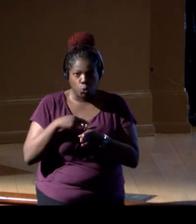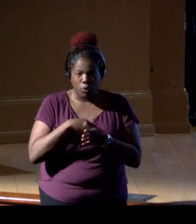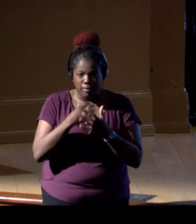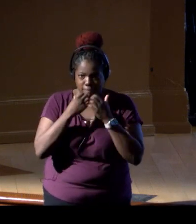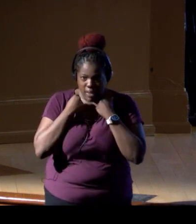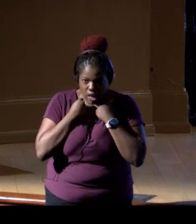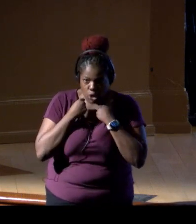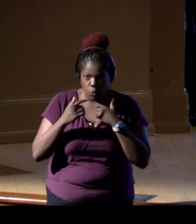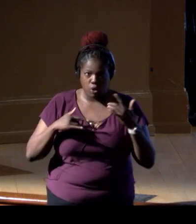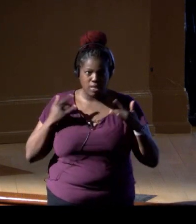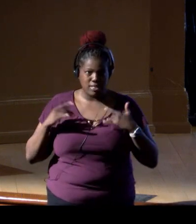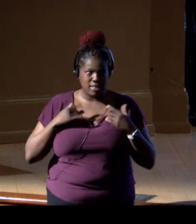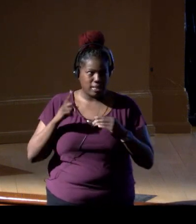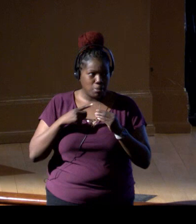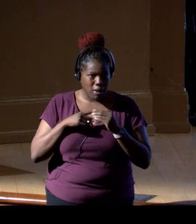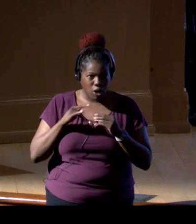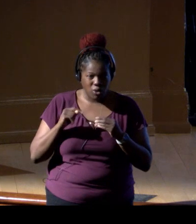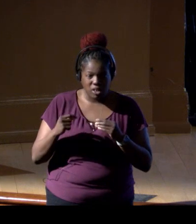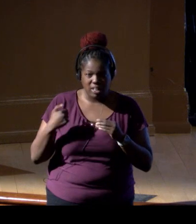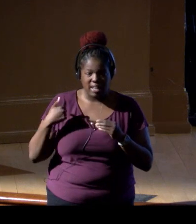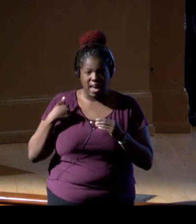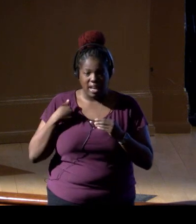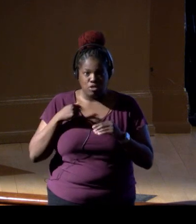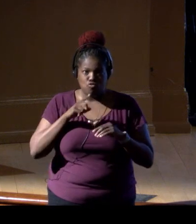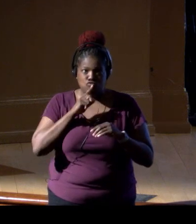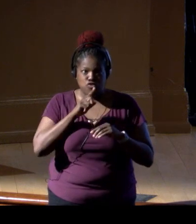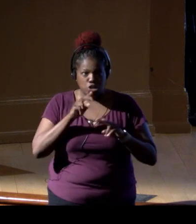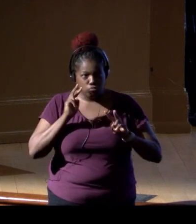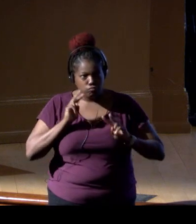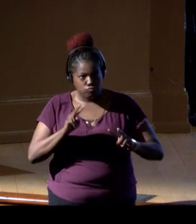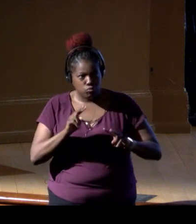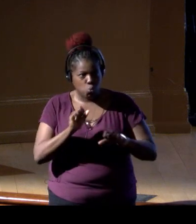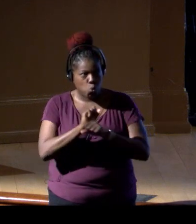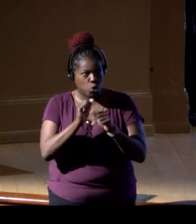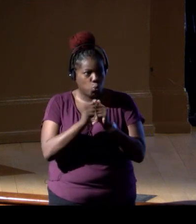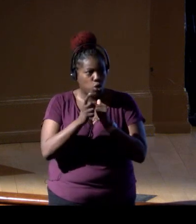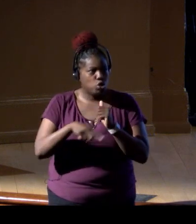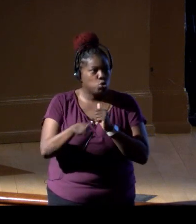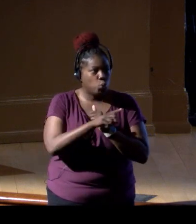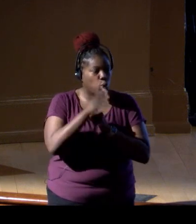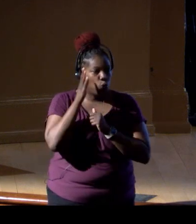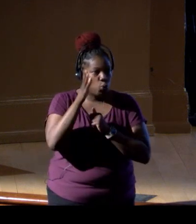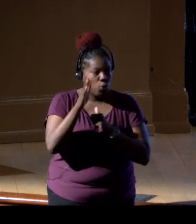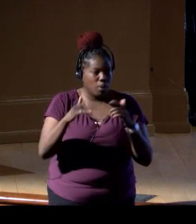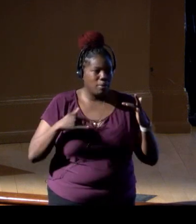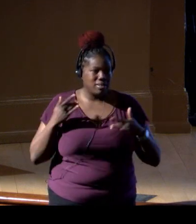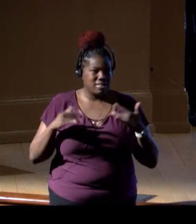we're excited by the work, and I really look forward to working with you in the future, and very excited to hear